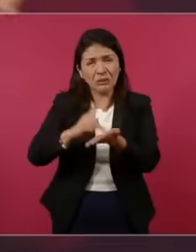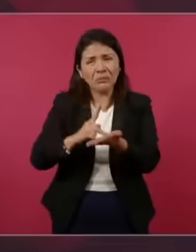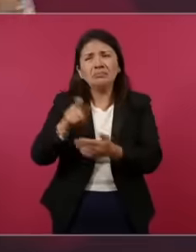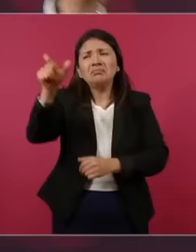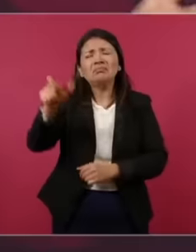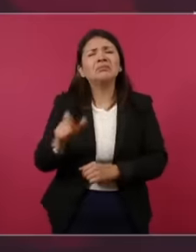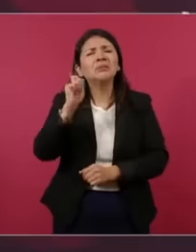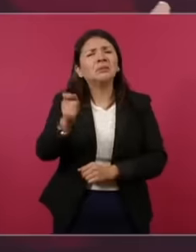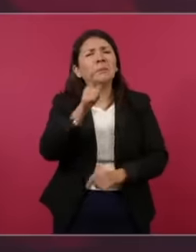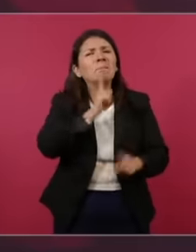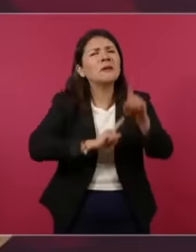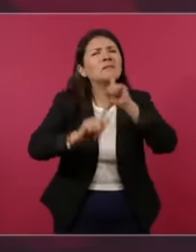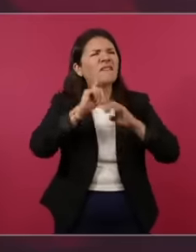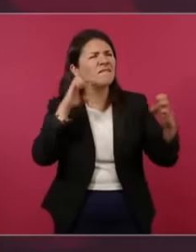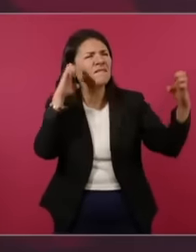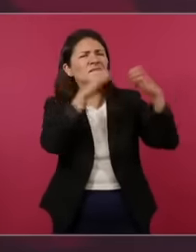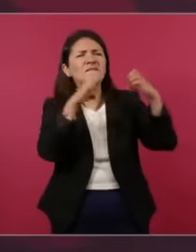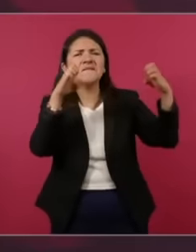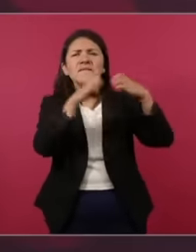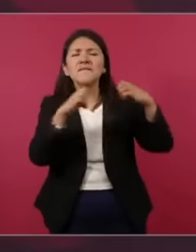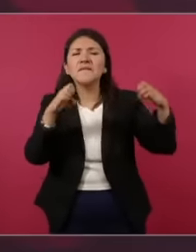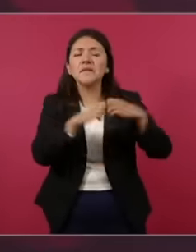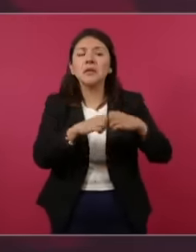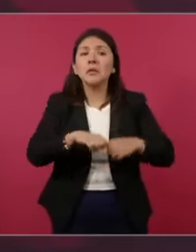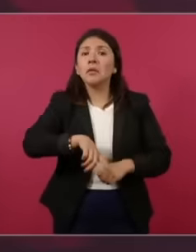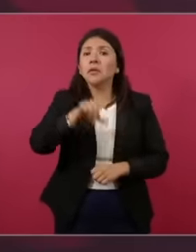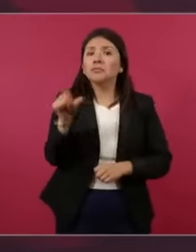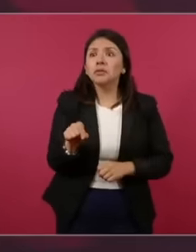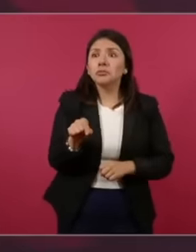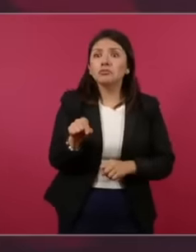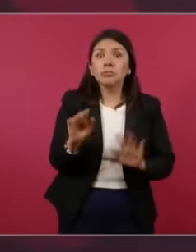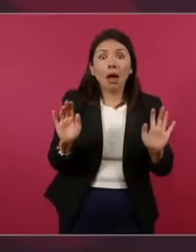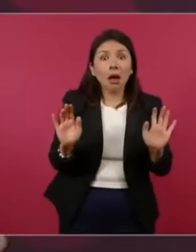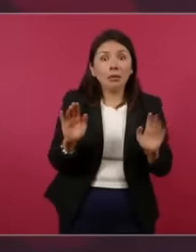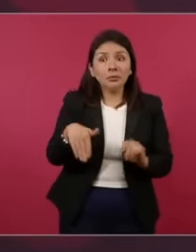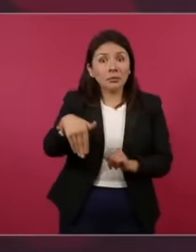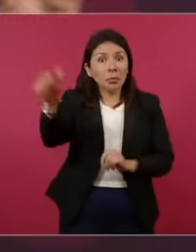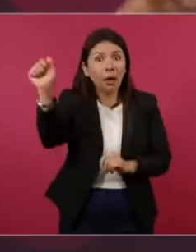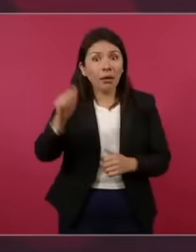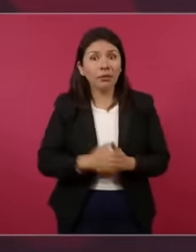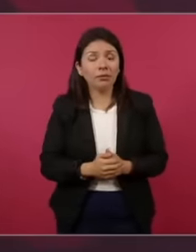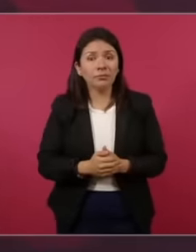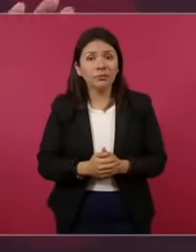and doesn't say